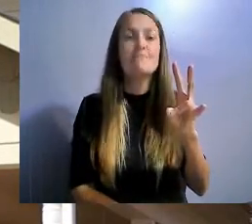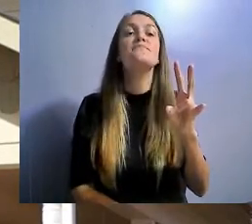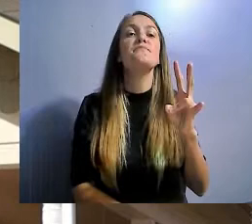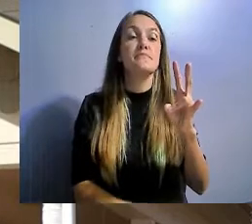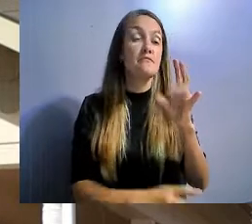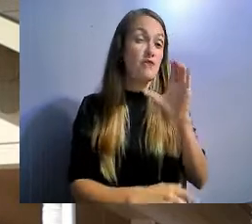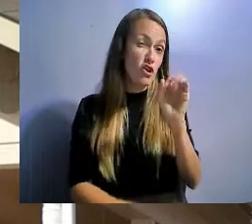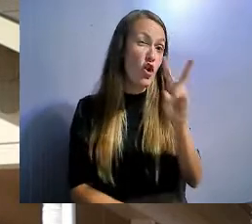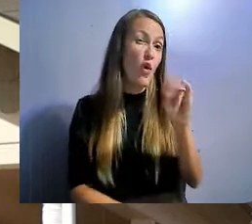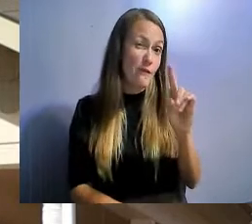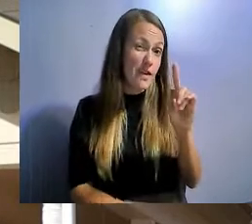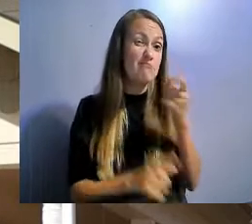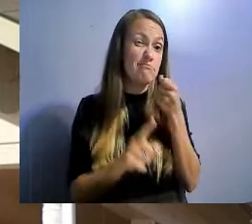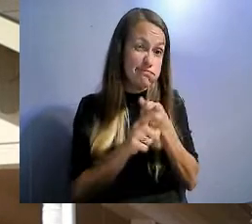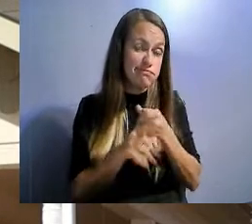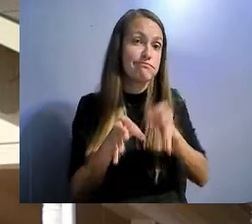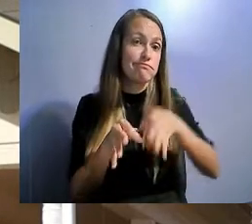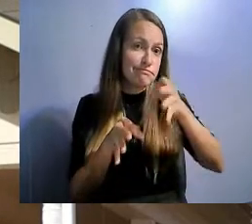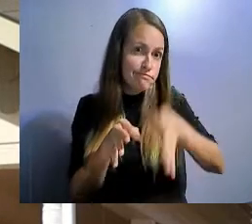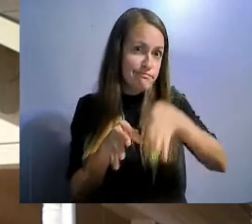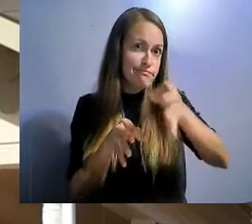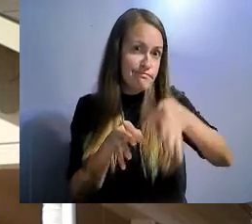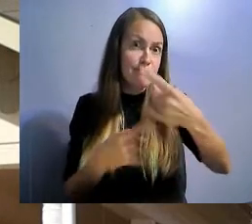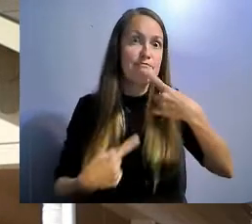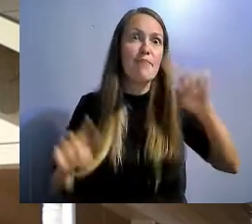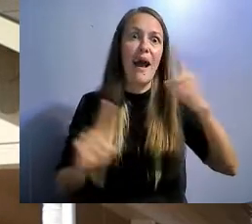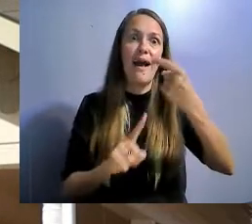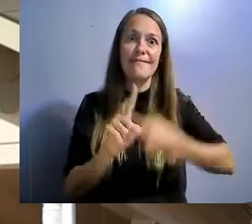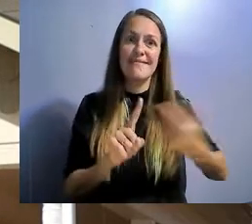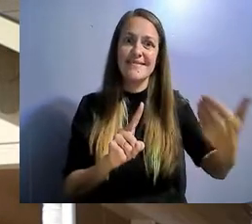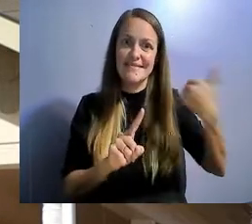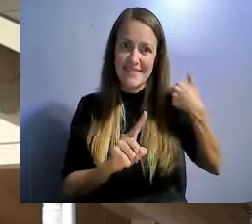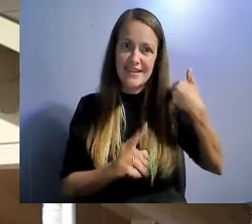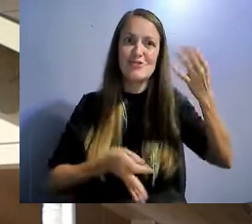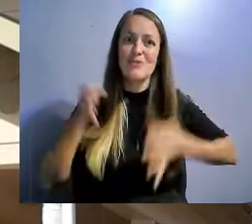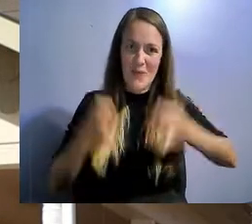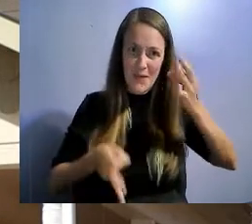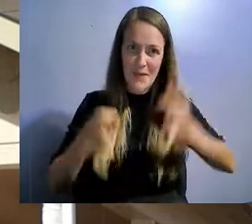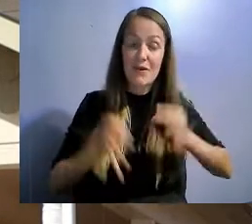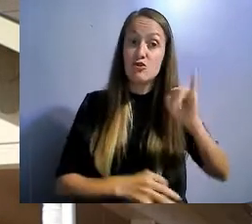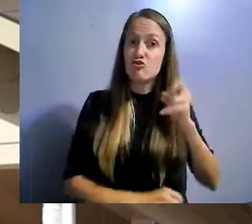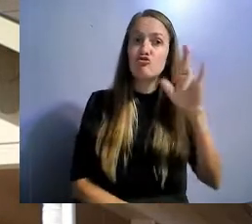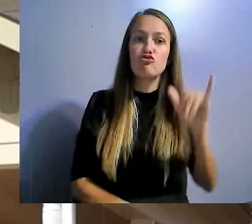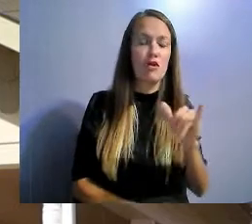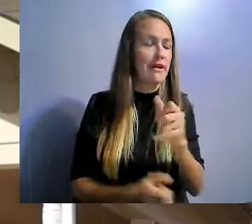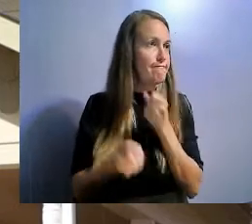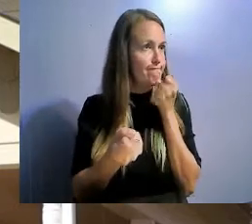The jury returned a unanimous verdict in favor of our client finding that the defendant violated section 504 of the